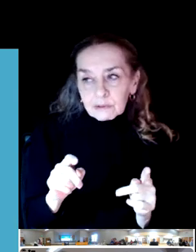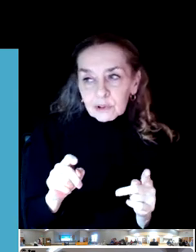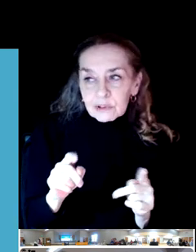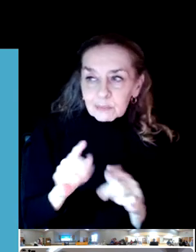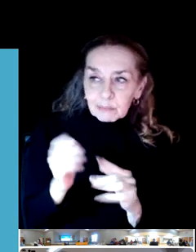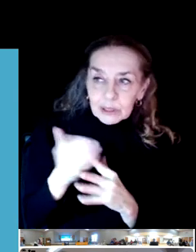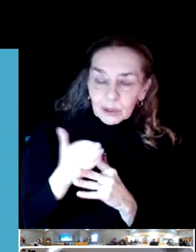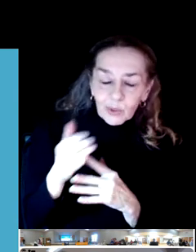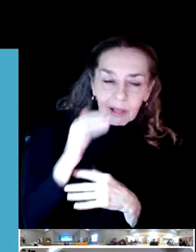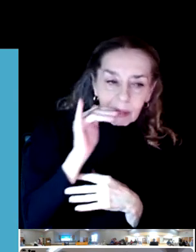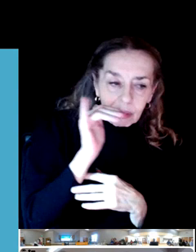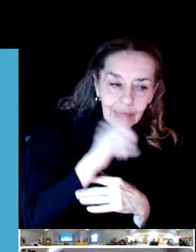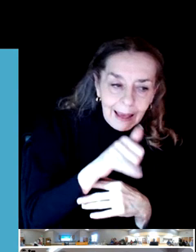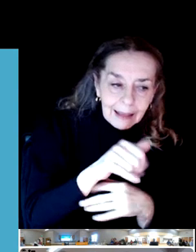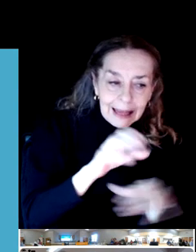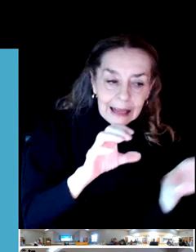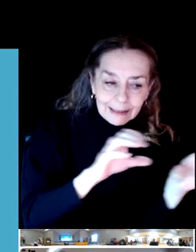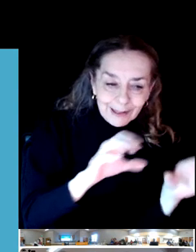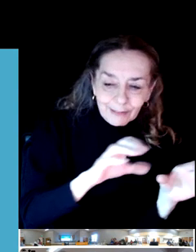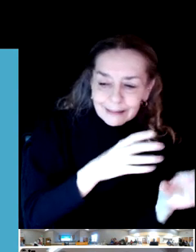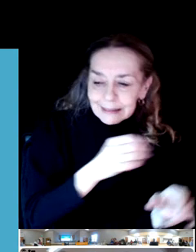Restrooms and benches are what we call comfort amenities.